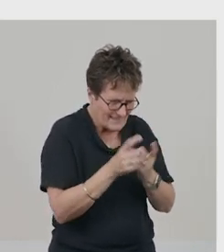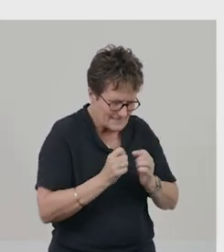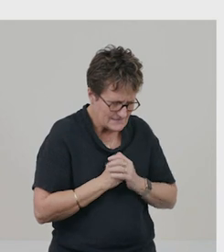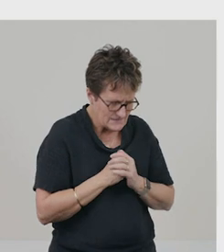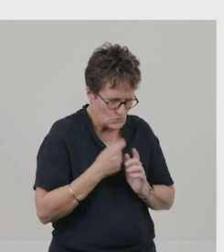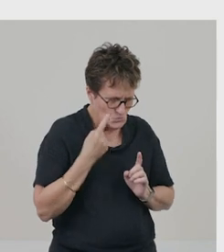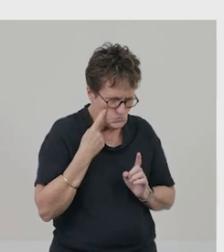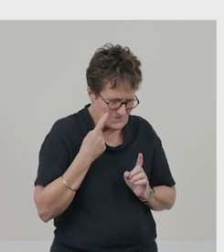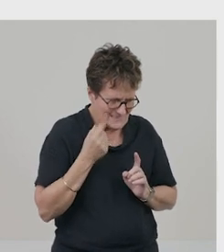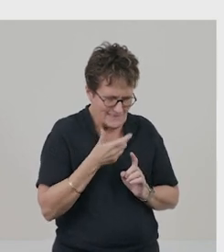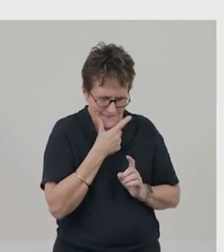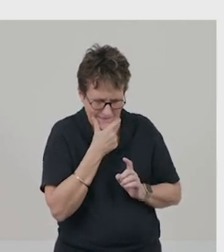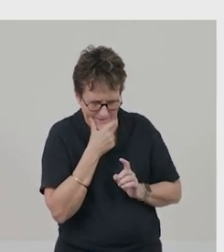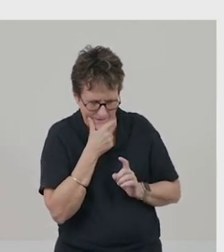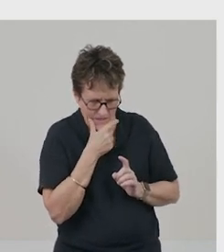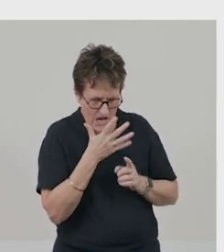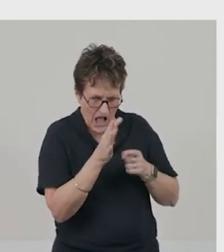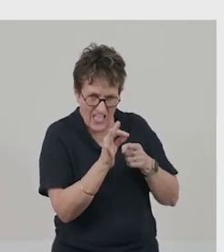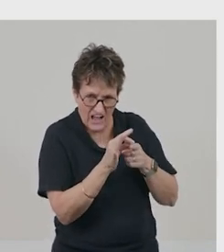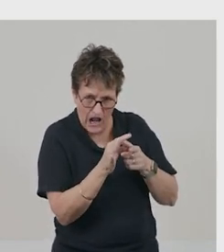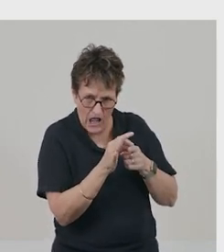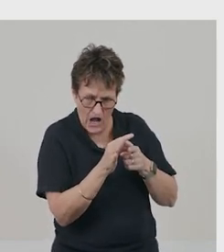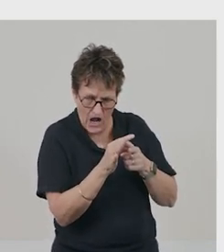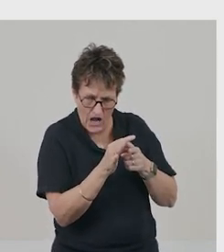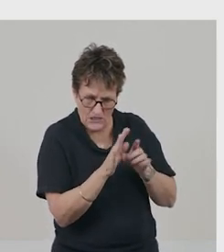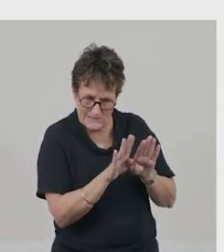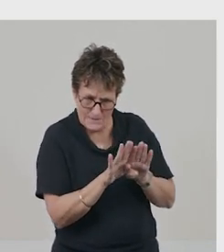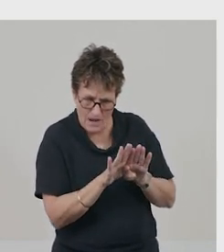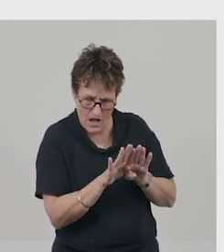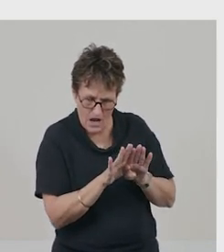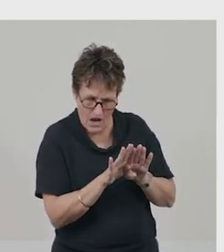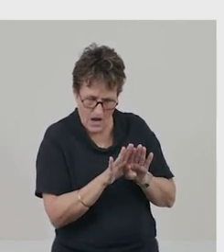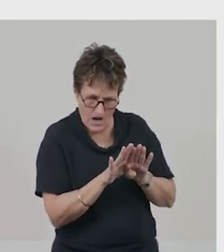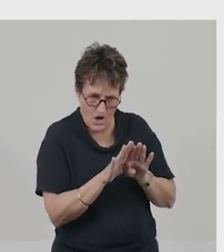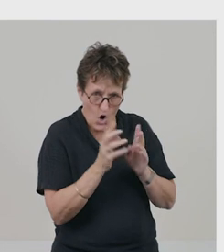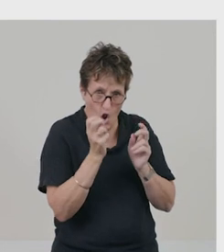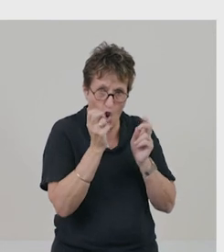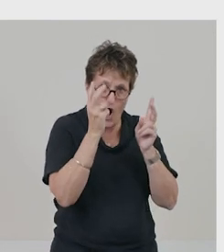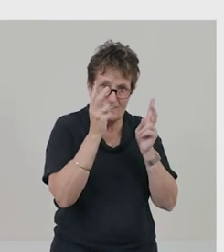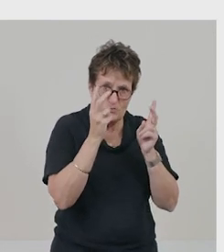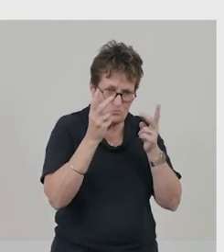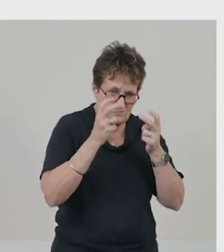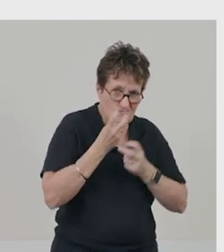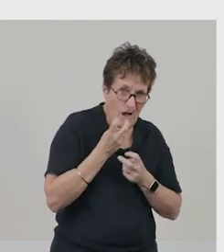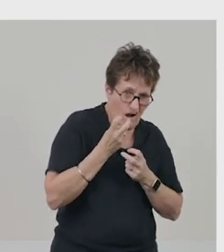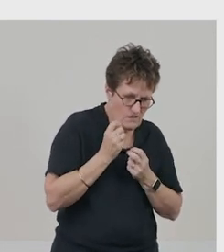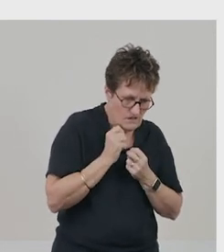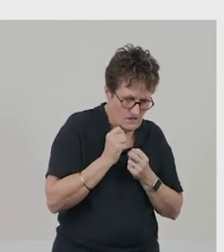Can you see a pattern in the colour of the material? Light or dark?